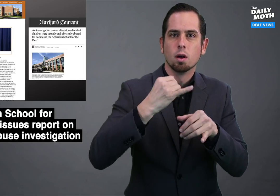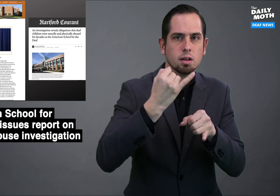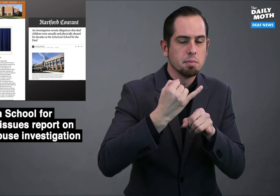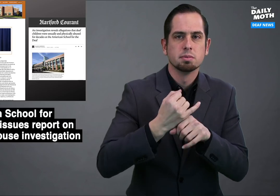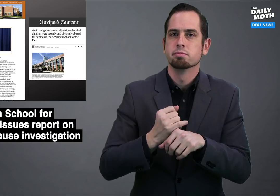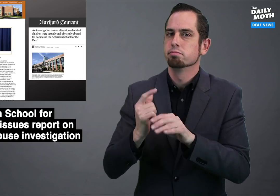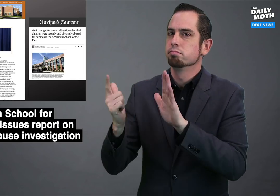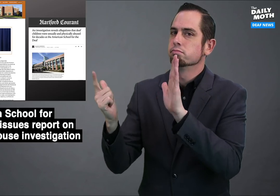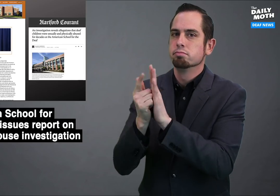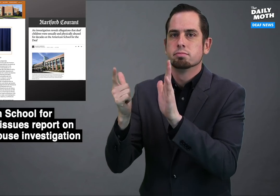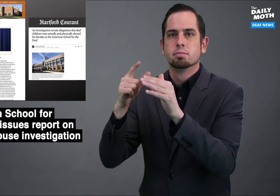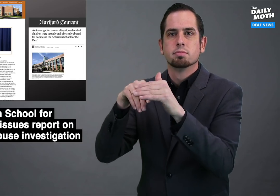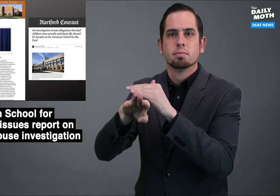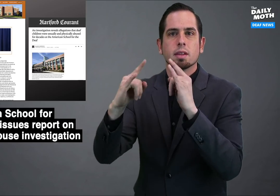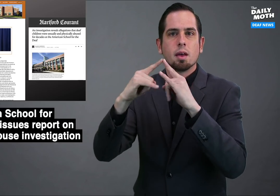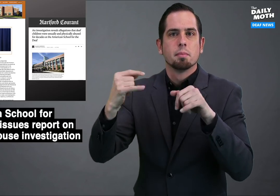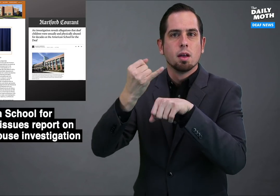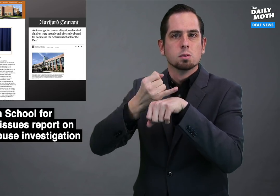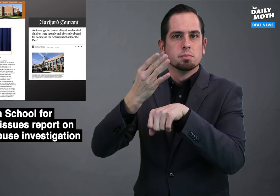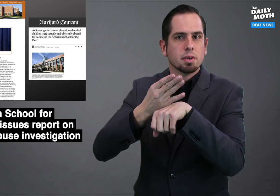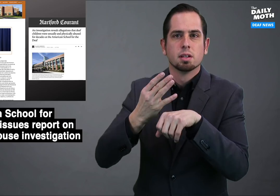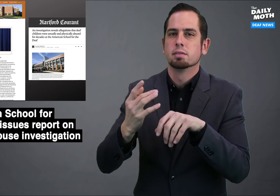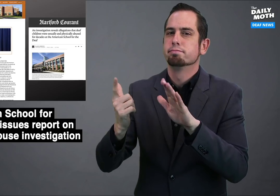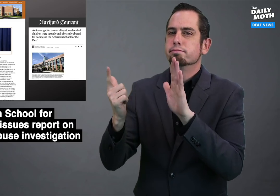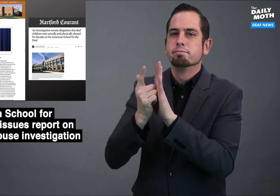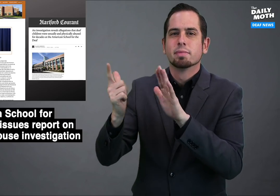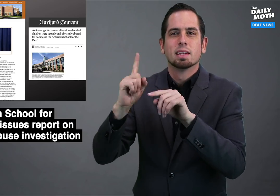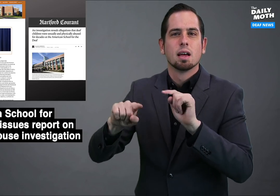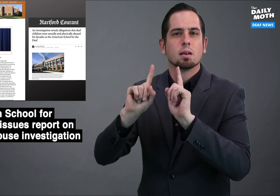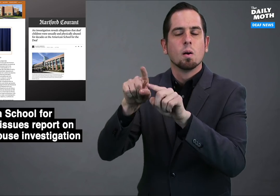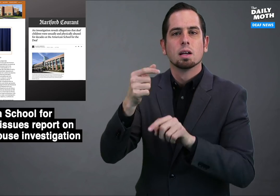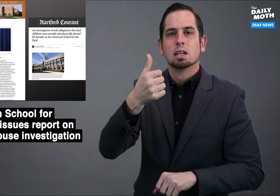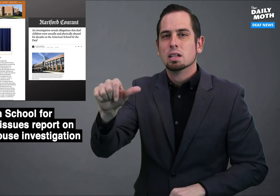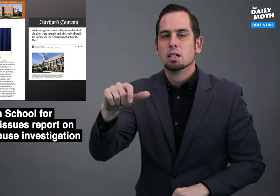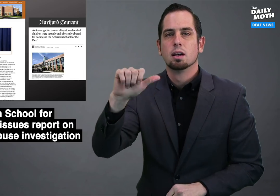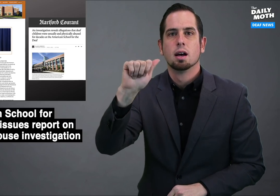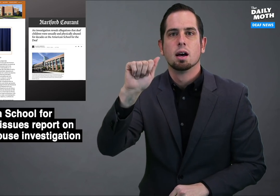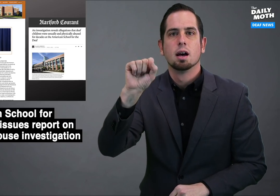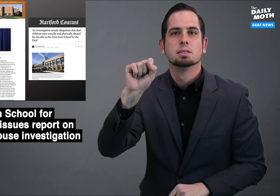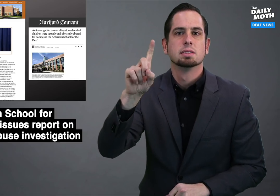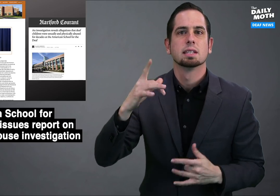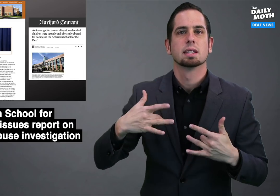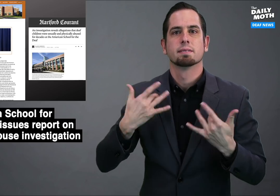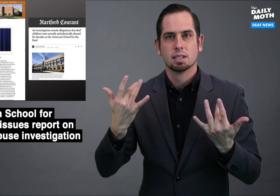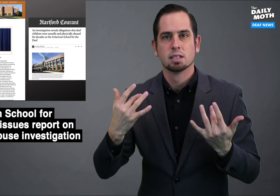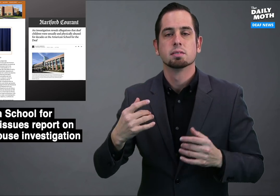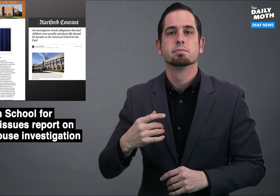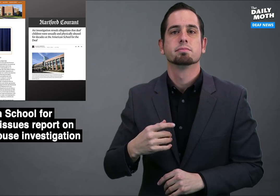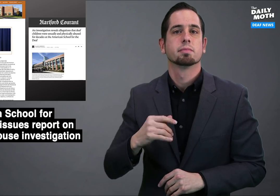campus, at Camp Isola Bella, or at any ASD event -